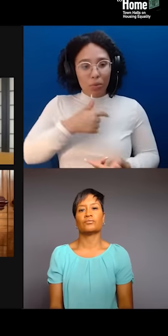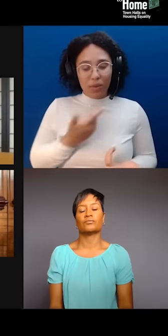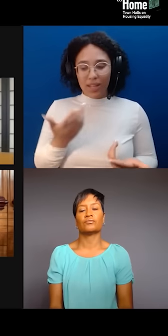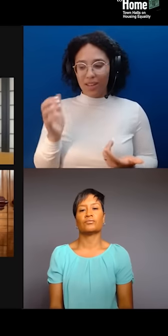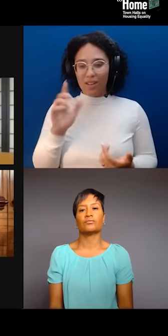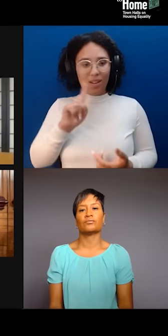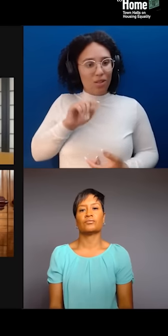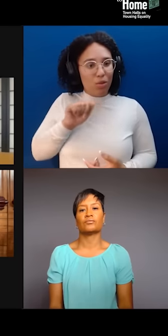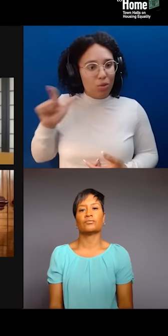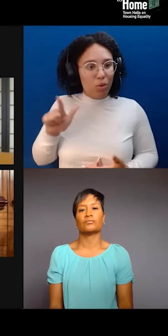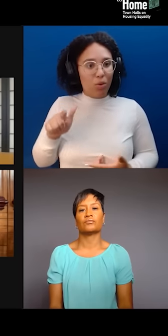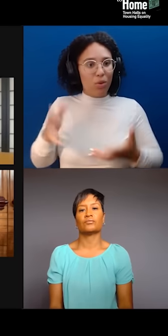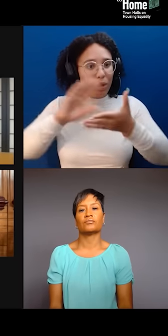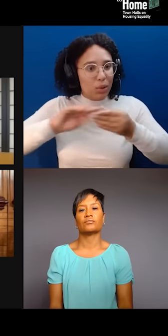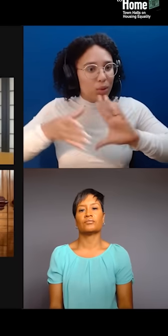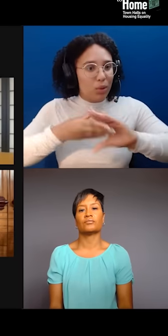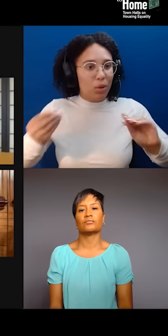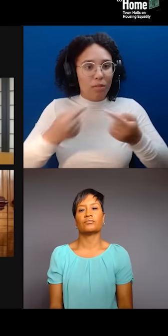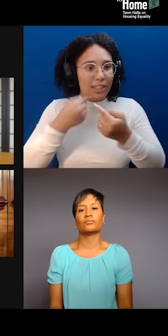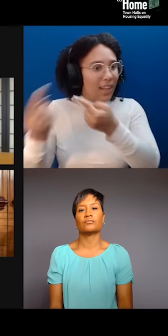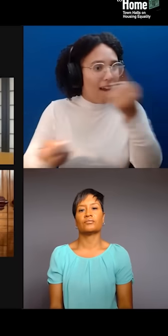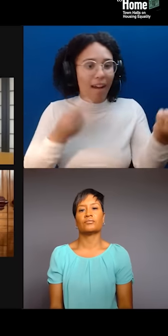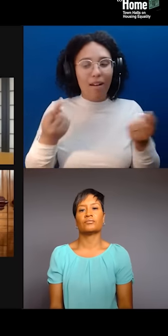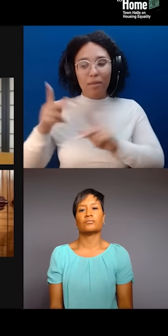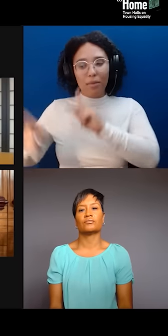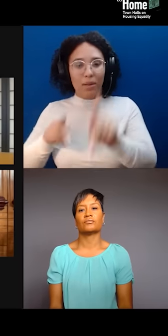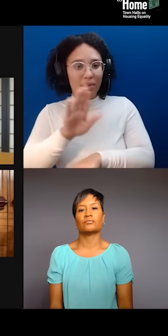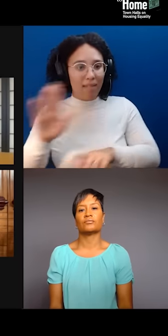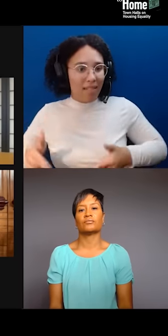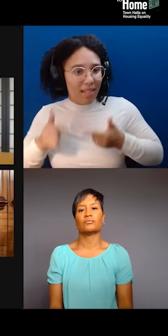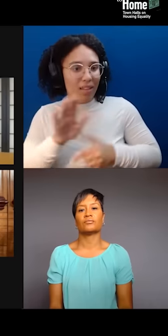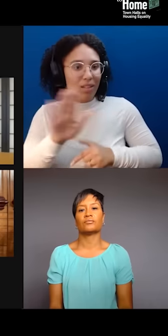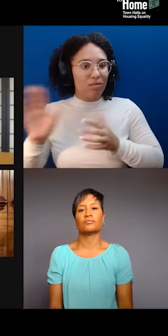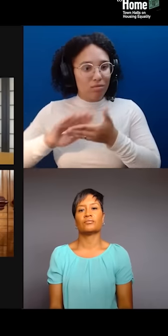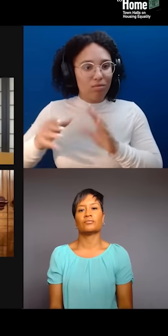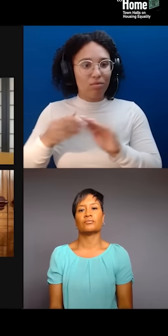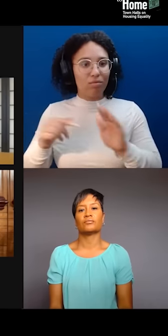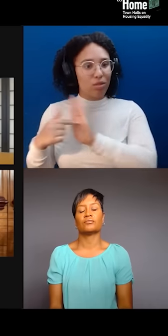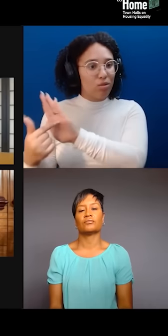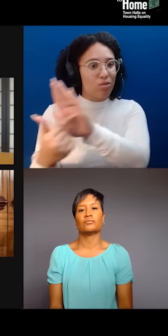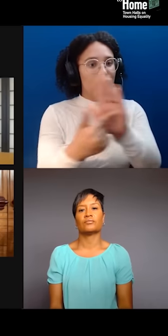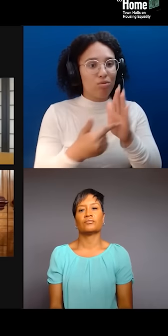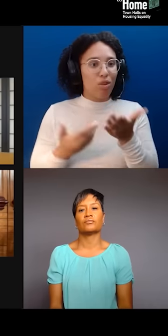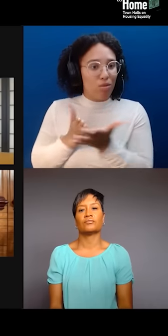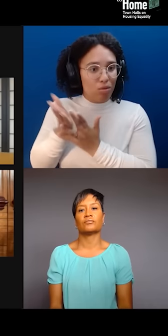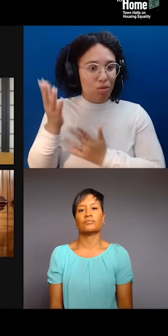And I think that, in that way, for me, you know, both as artists understanding our role, right?